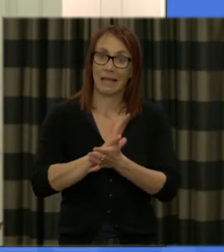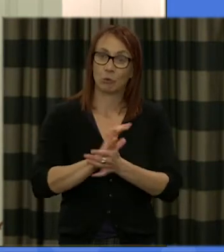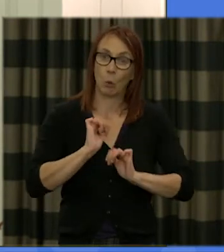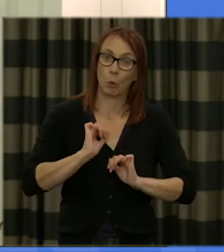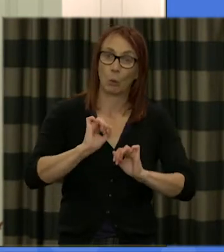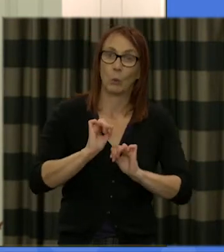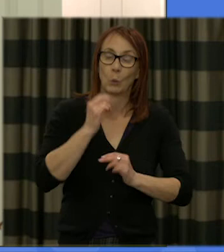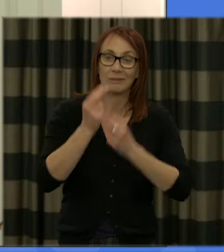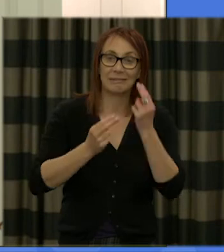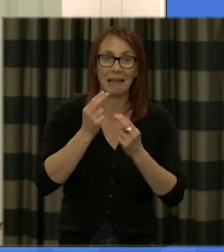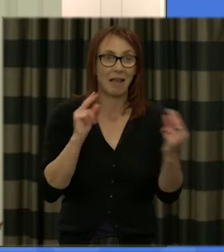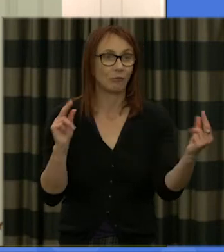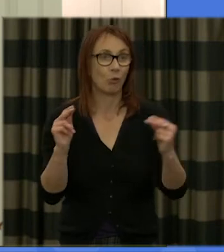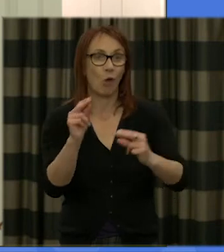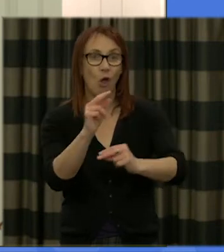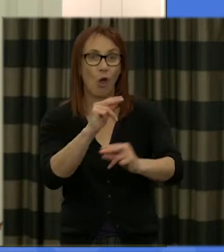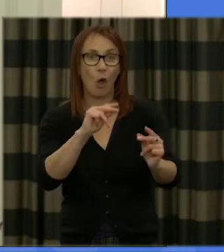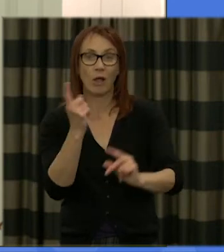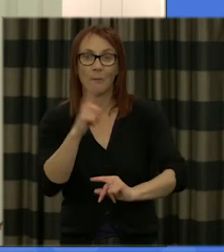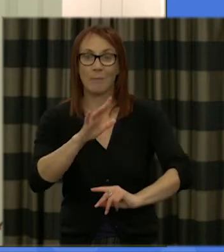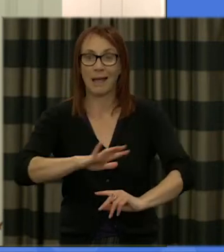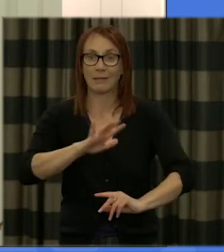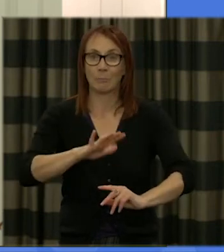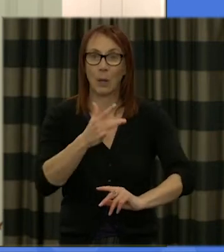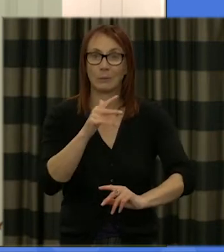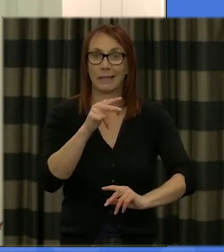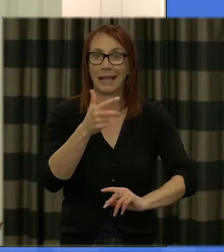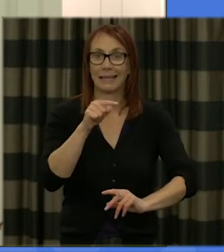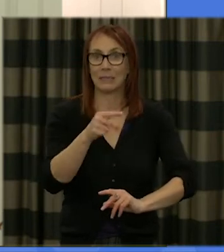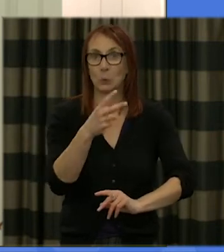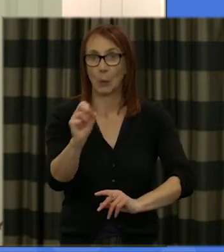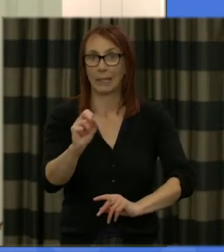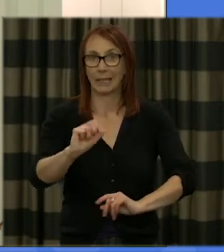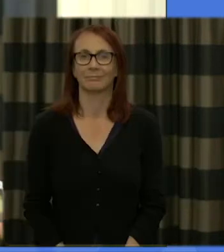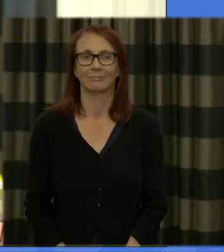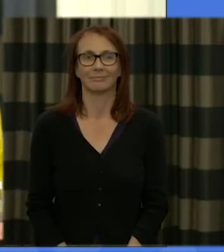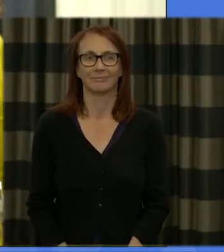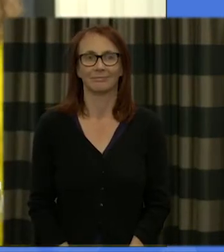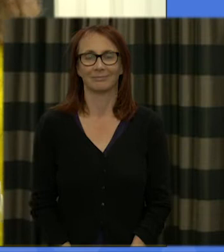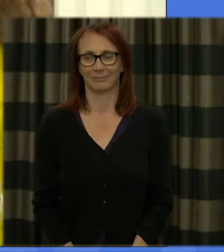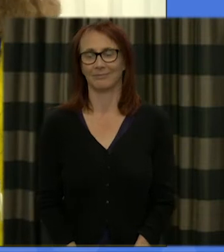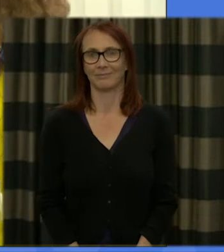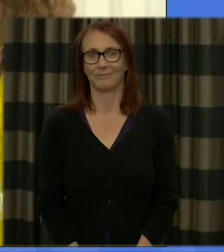catching up and we'll be back at about 20 past 8:00 thanks very much thank you